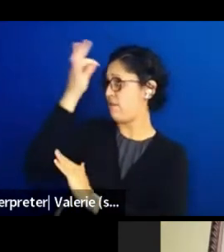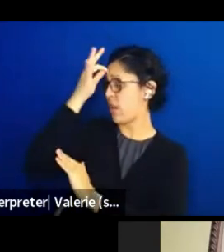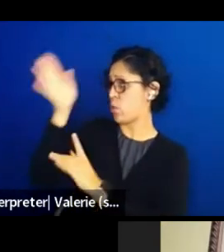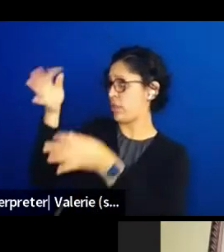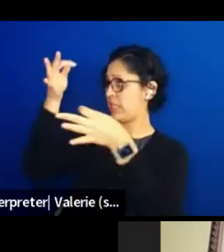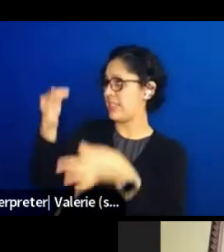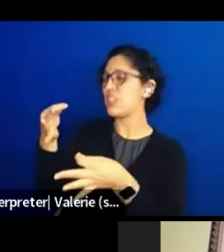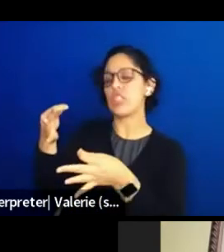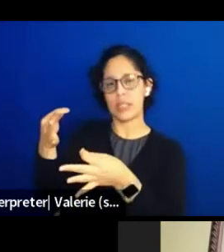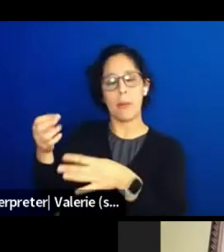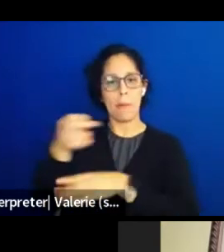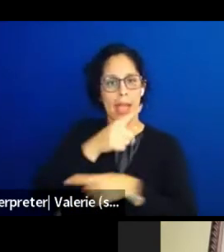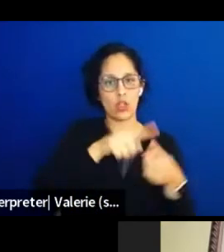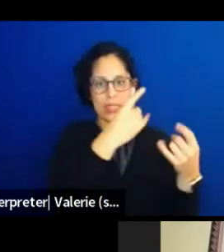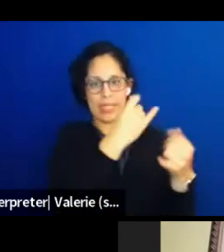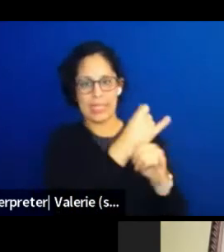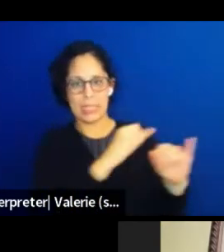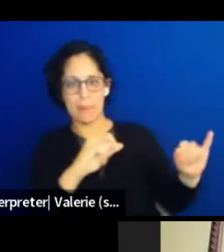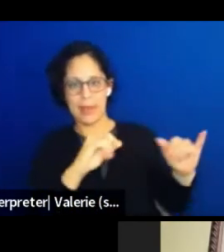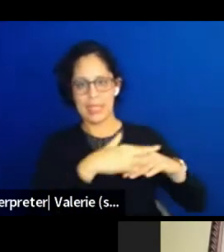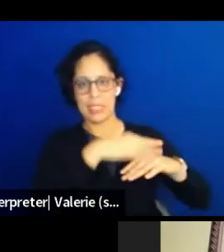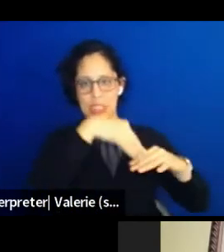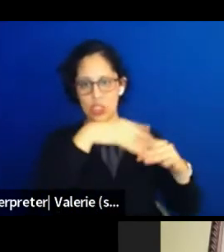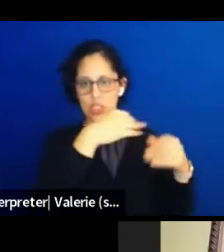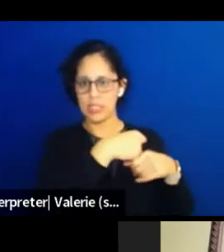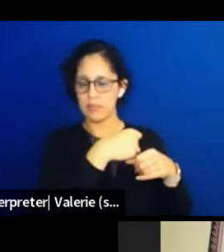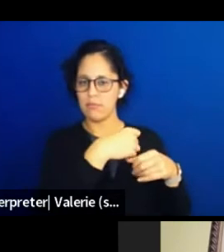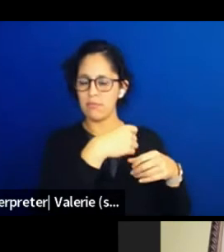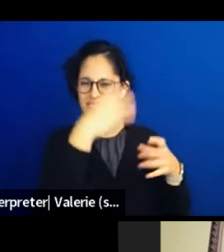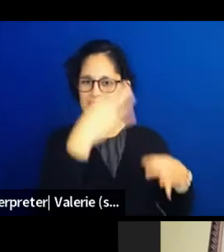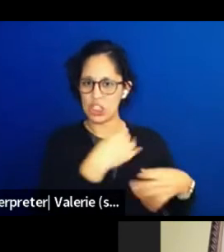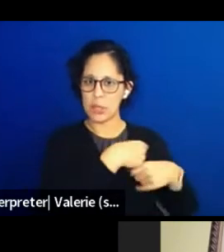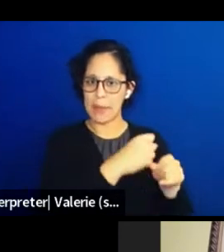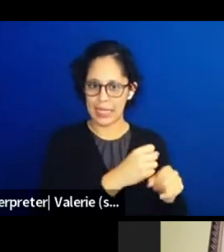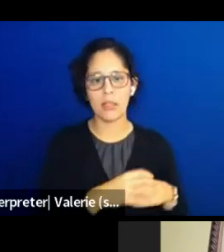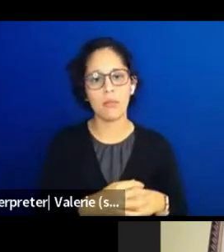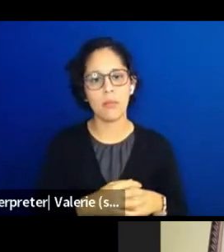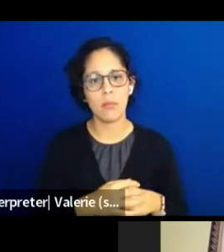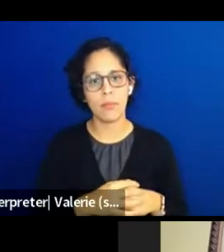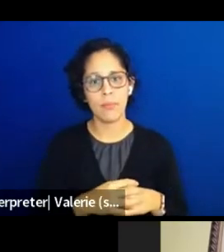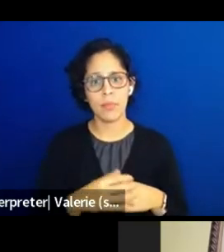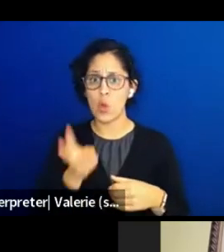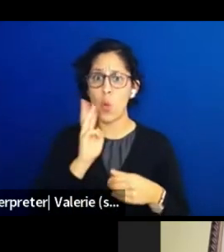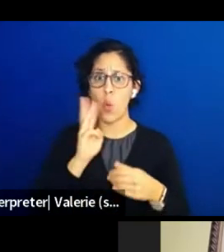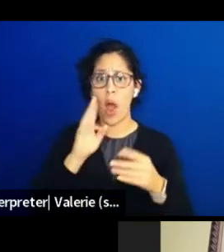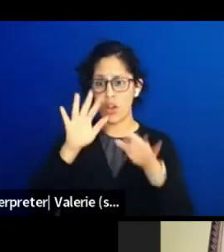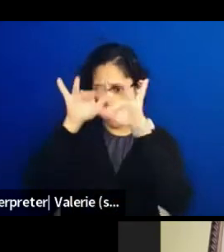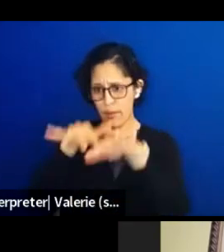opening up the gates that prevent the water flow. There's a big, beautiful lake here